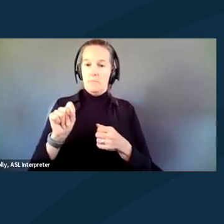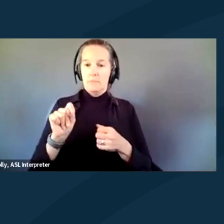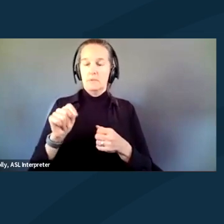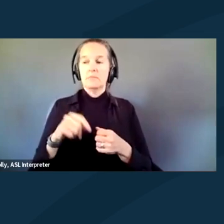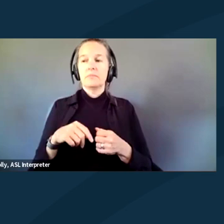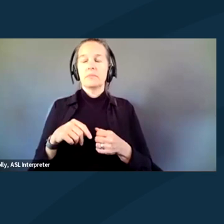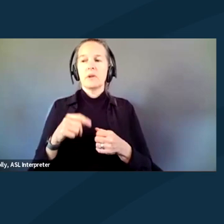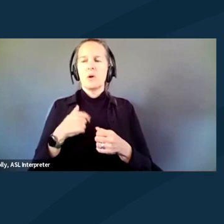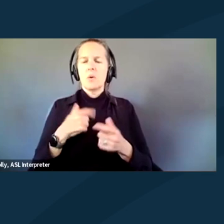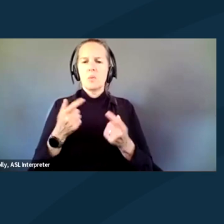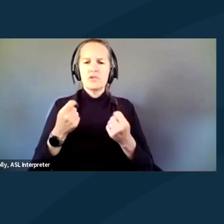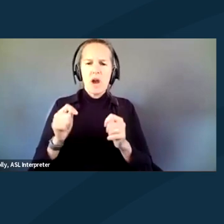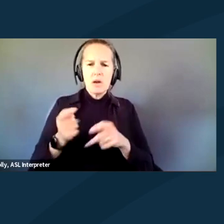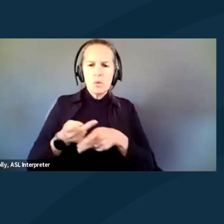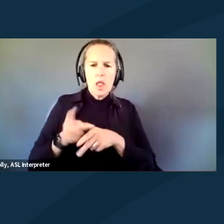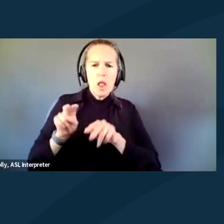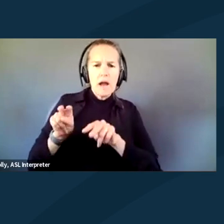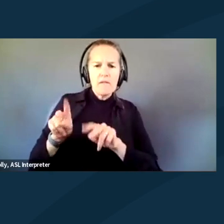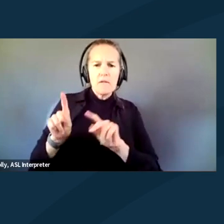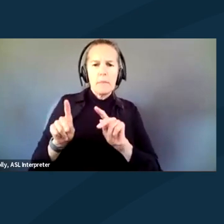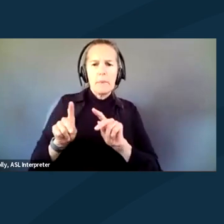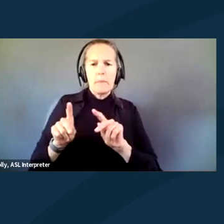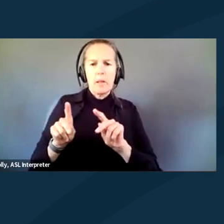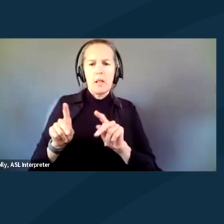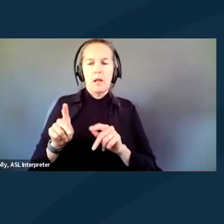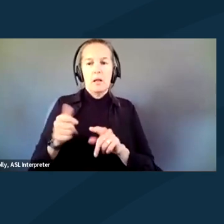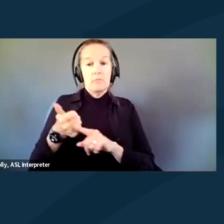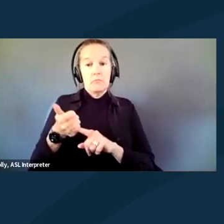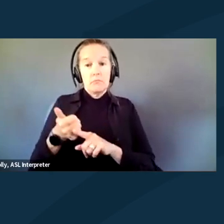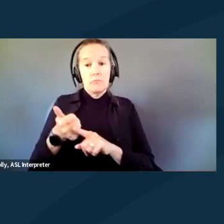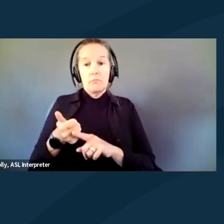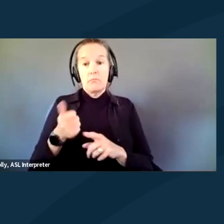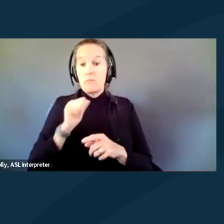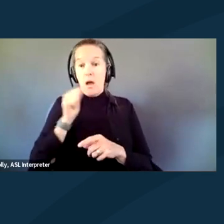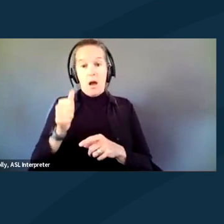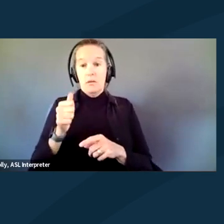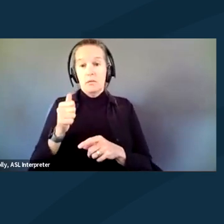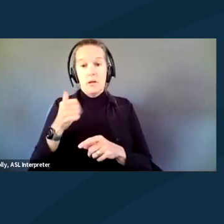not only with non apparent disabilities, but who are not disabled, who serve as attendance and whatnot because often what happens is,